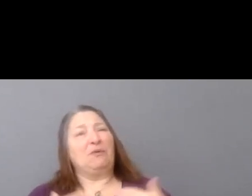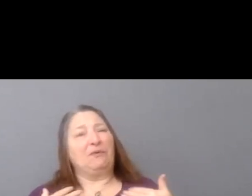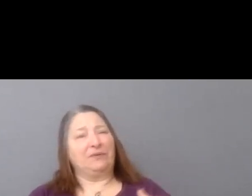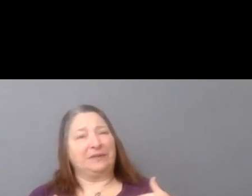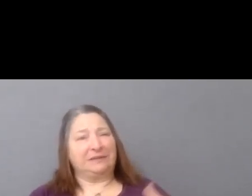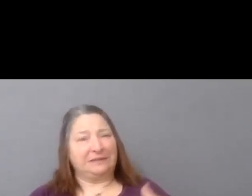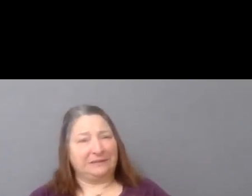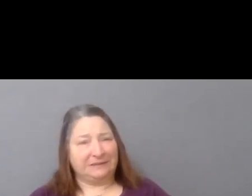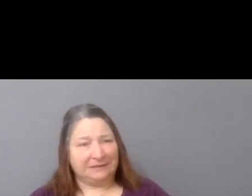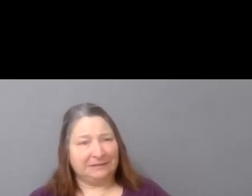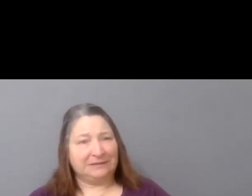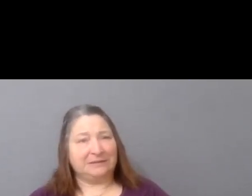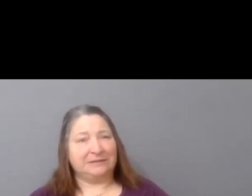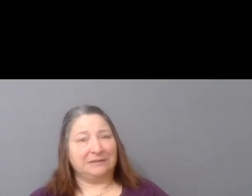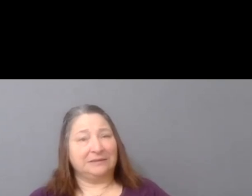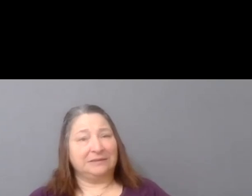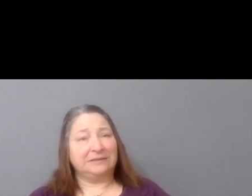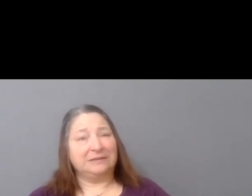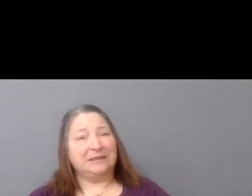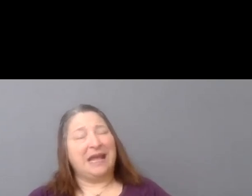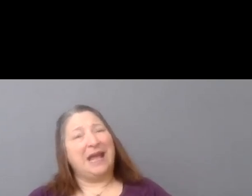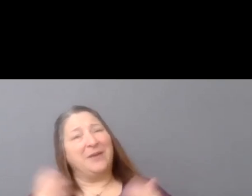provoked to think a lot about distribution questions